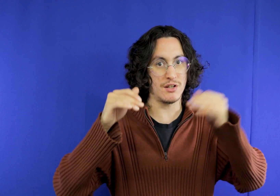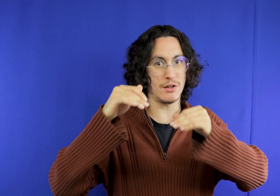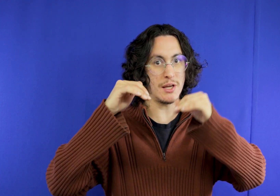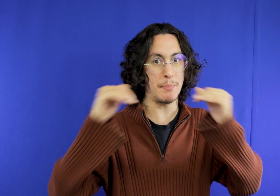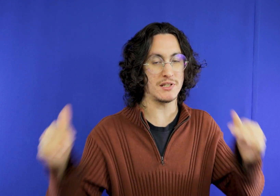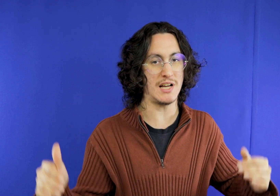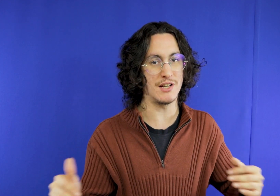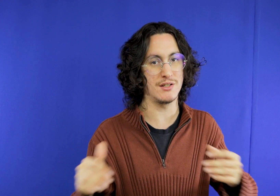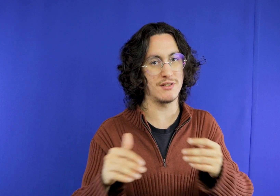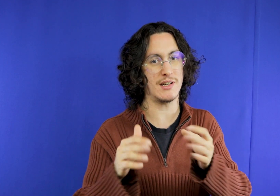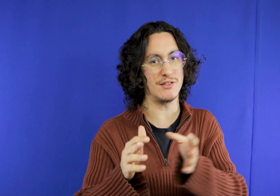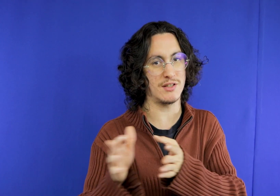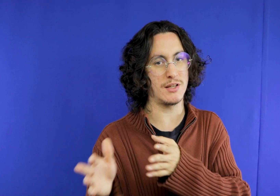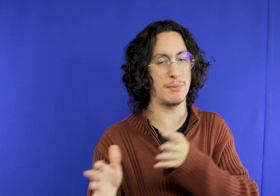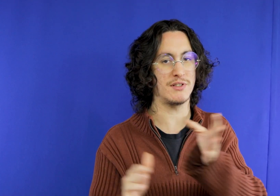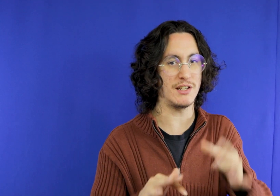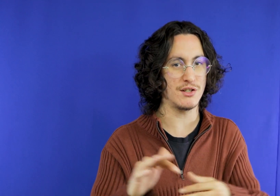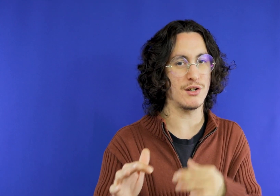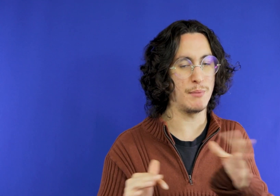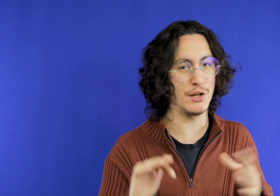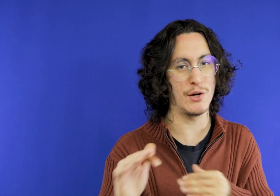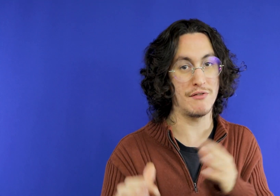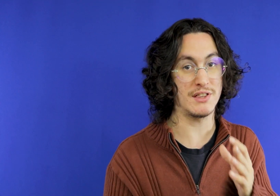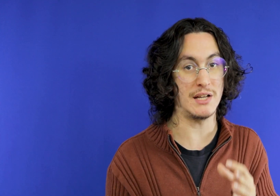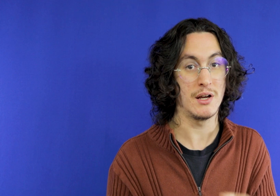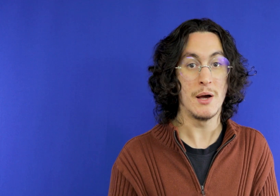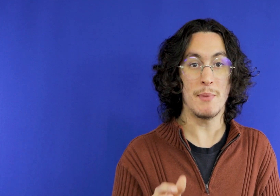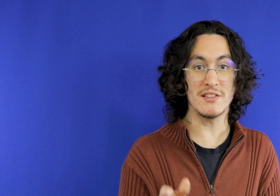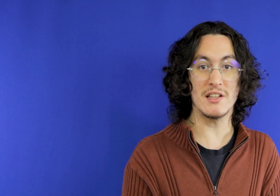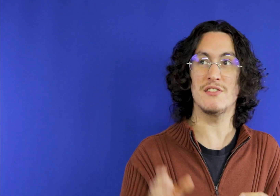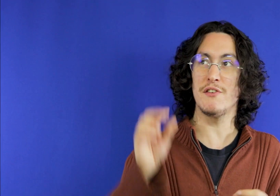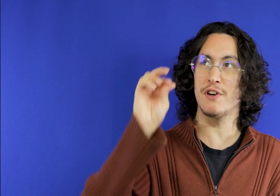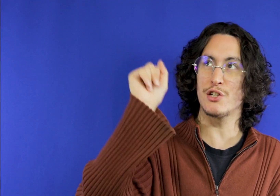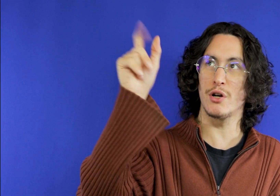I don’t know how to write a storm In this case you have to think about people not yet avoided but so